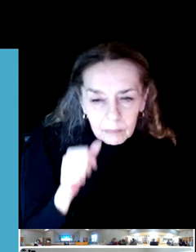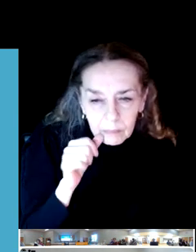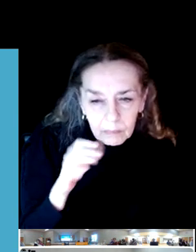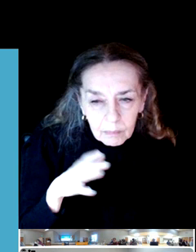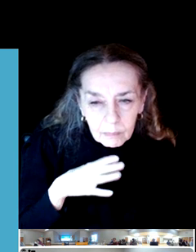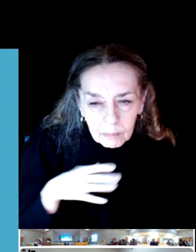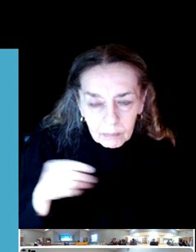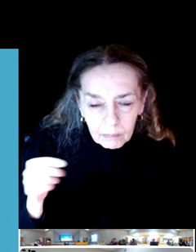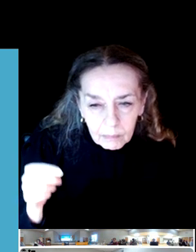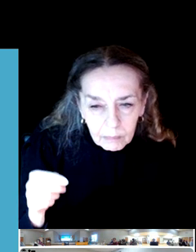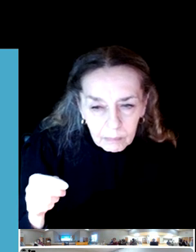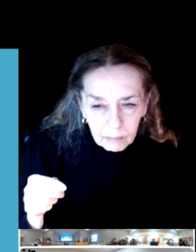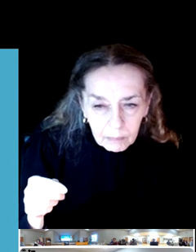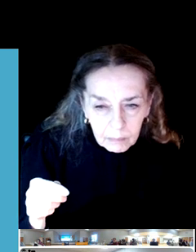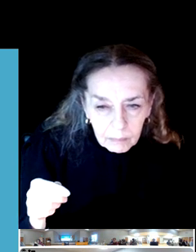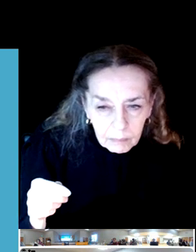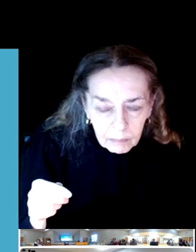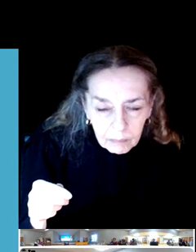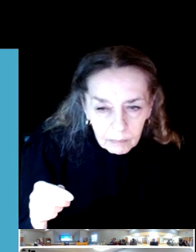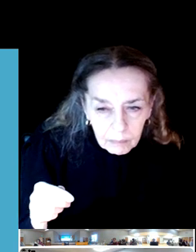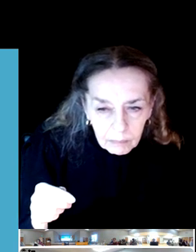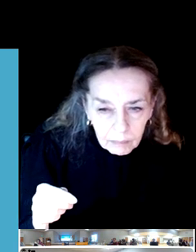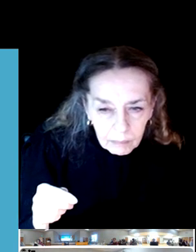what we have at facilities?